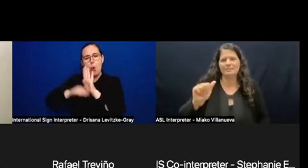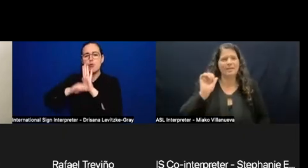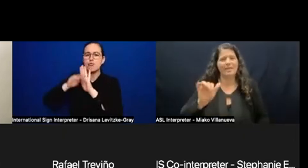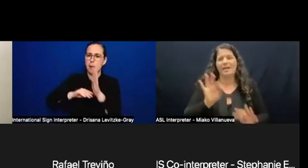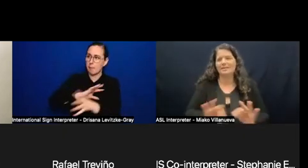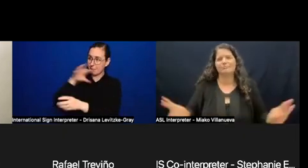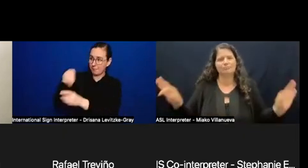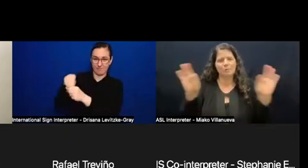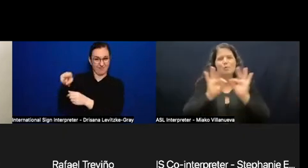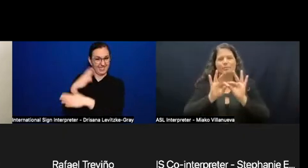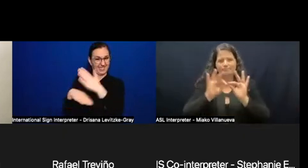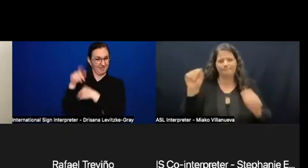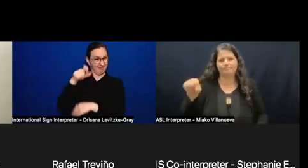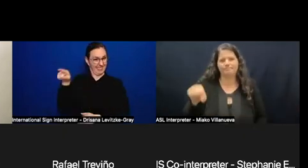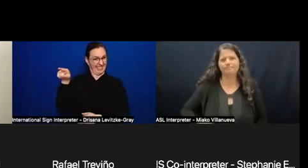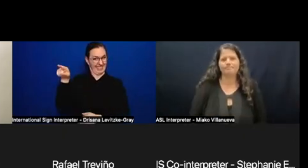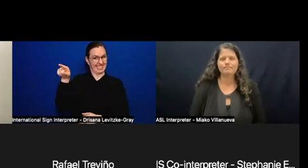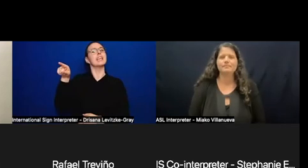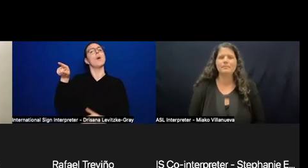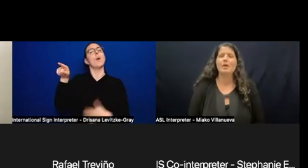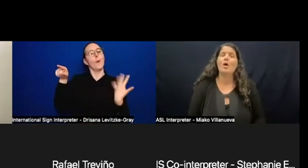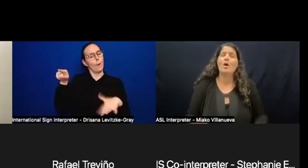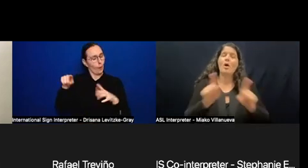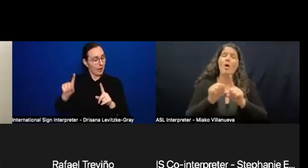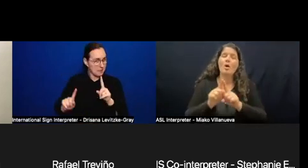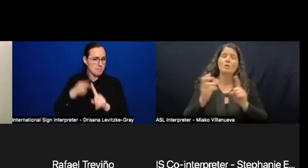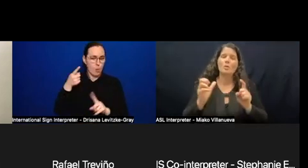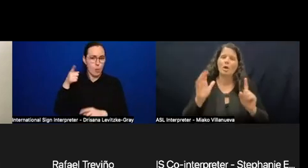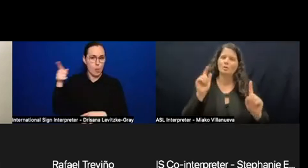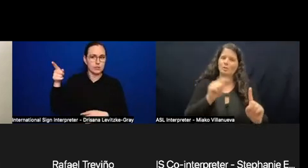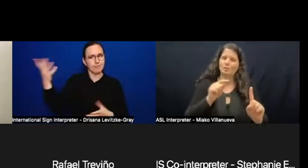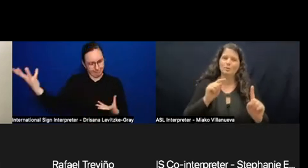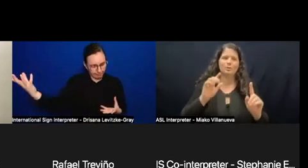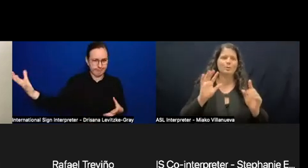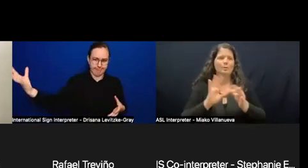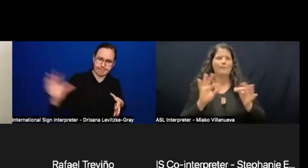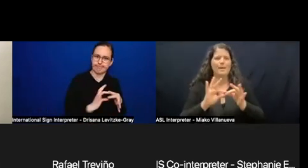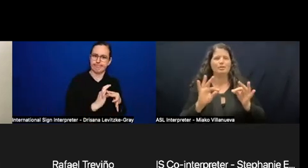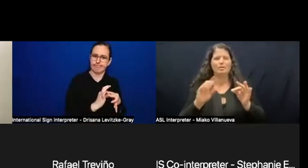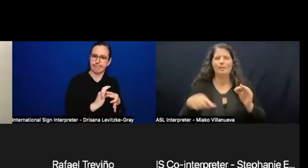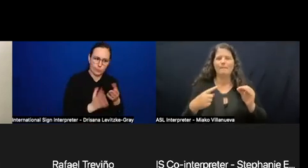And I want to also highlight about my hopes